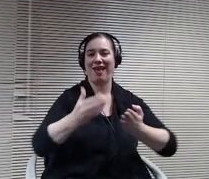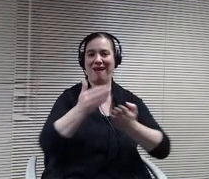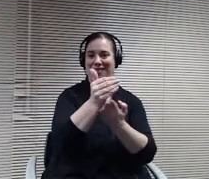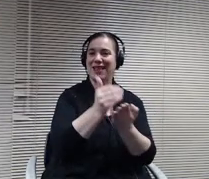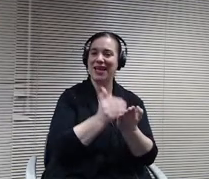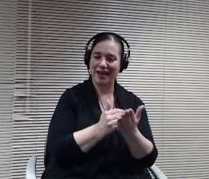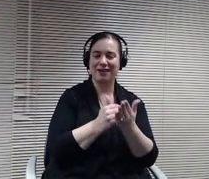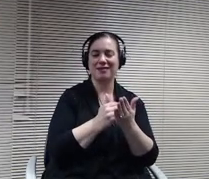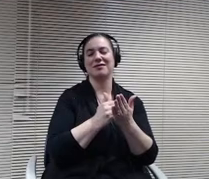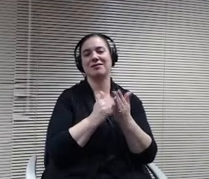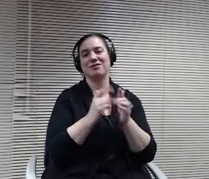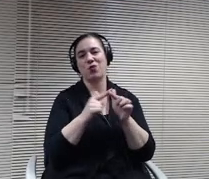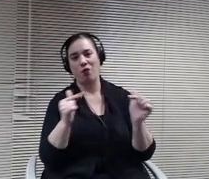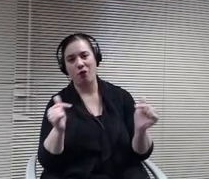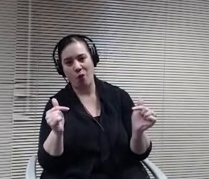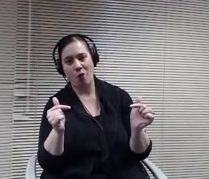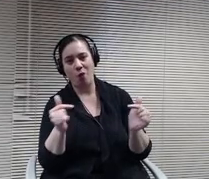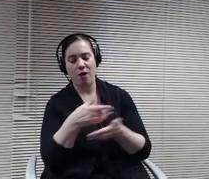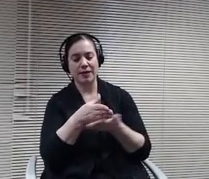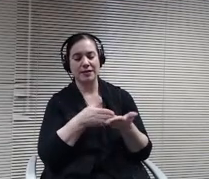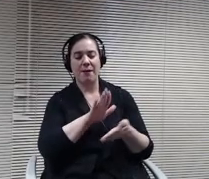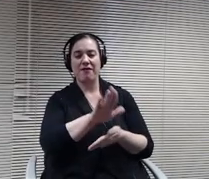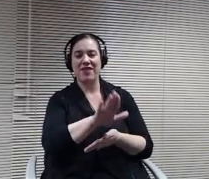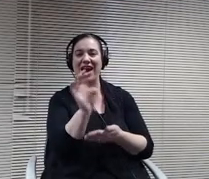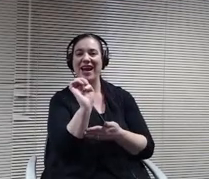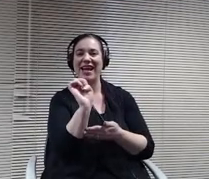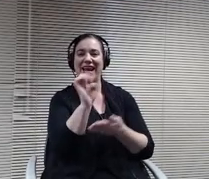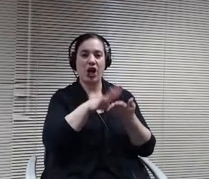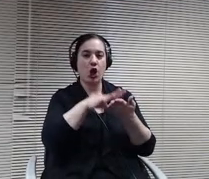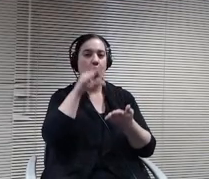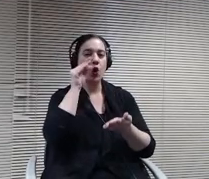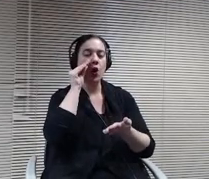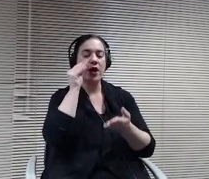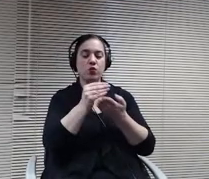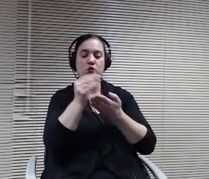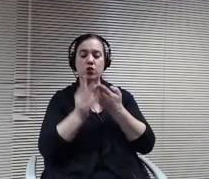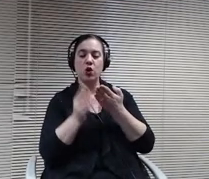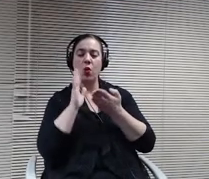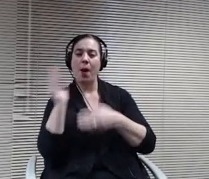of their learning students decide to come back for the in person instruction so.